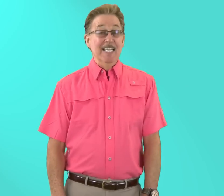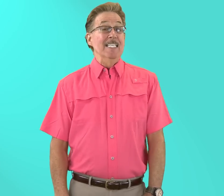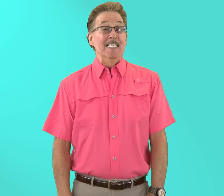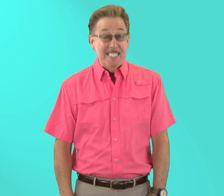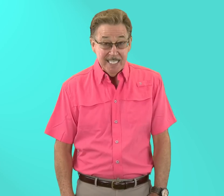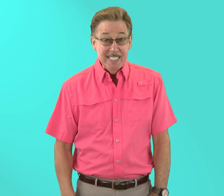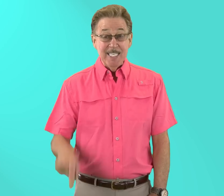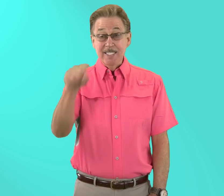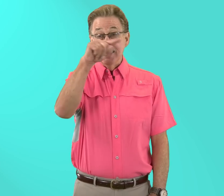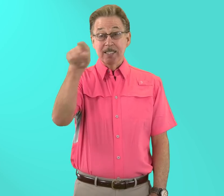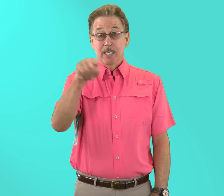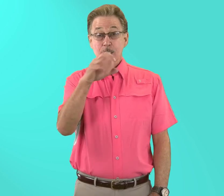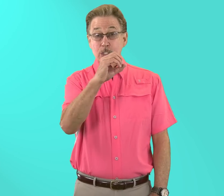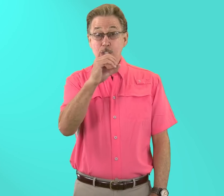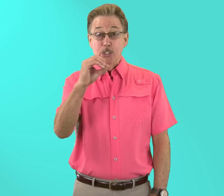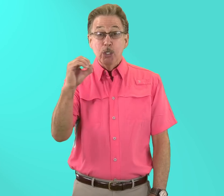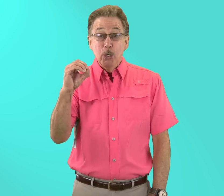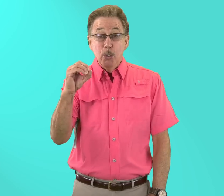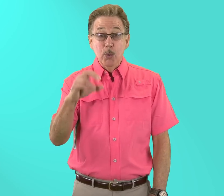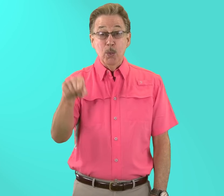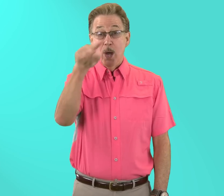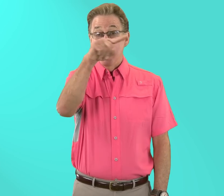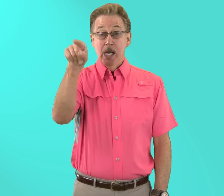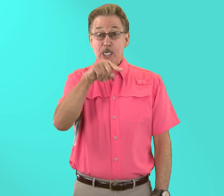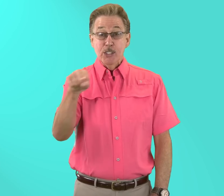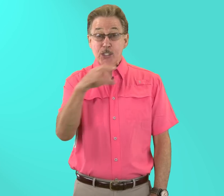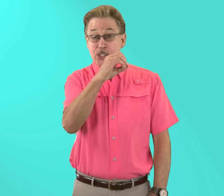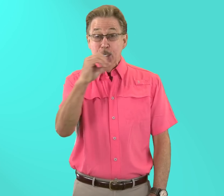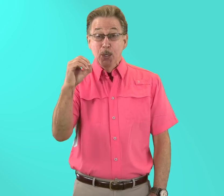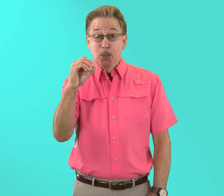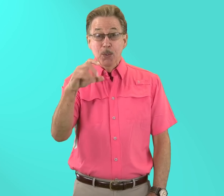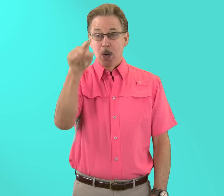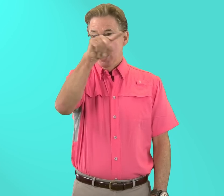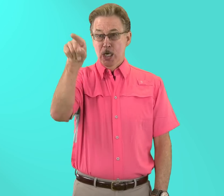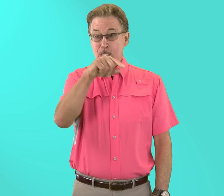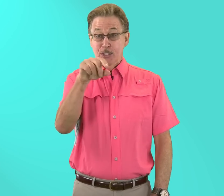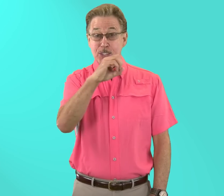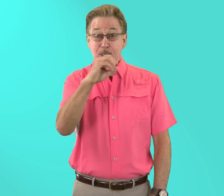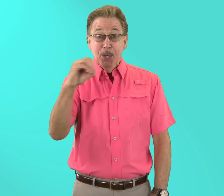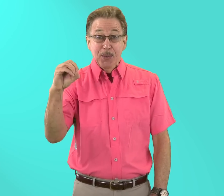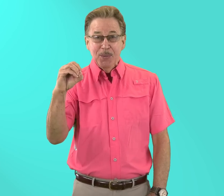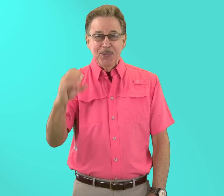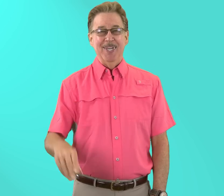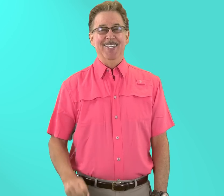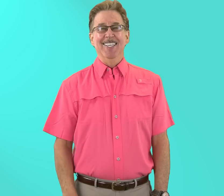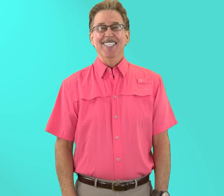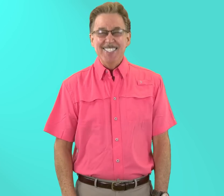Z z says /z/ zoo, zoo, zoo